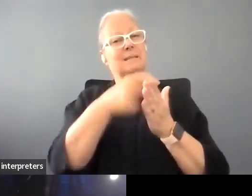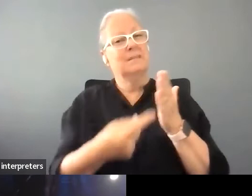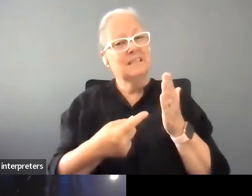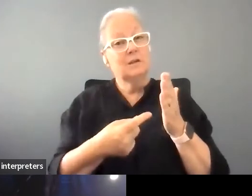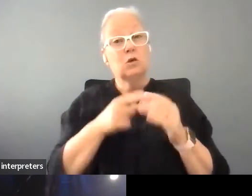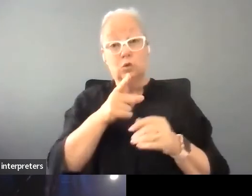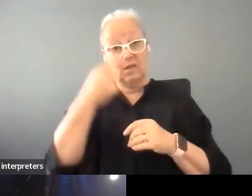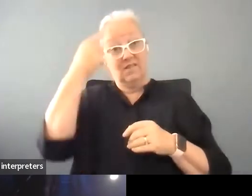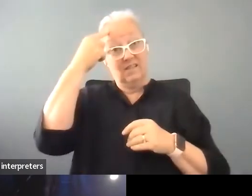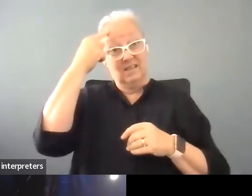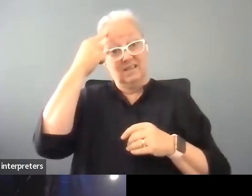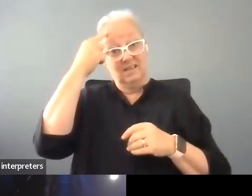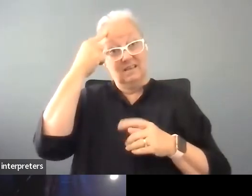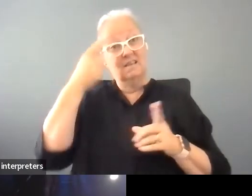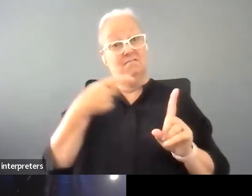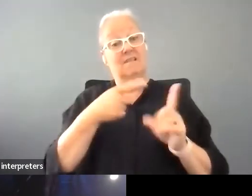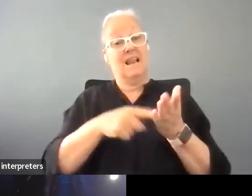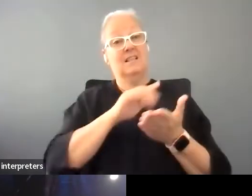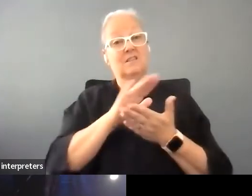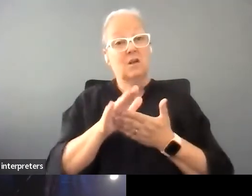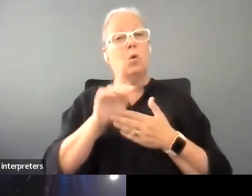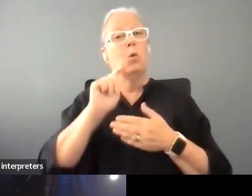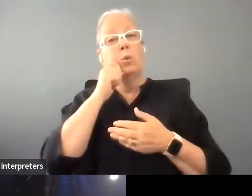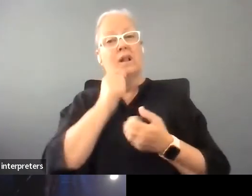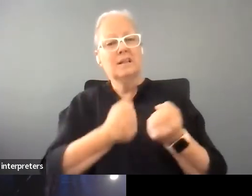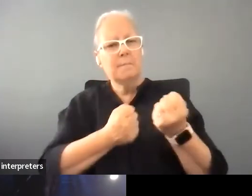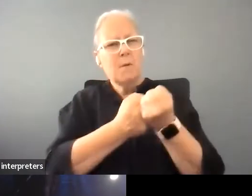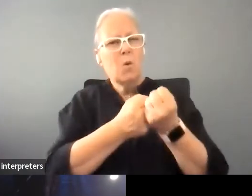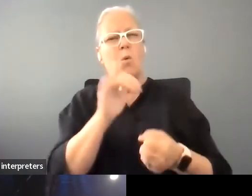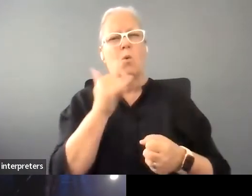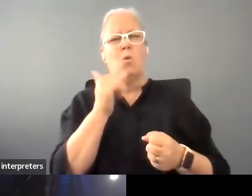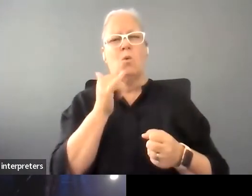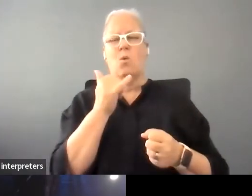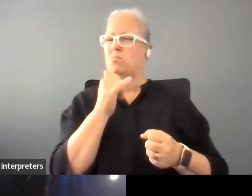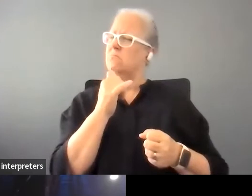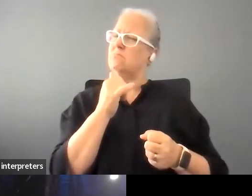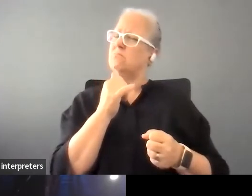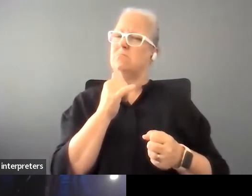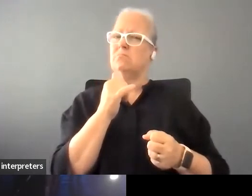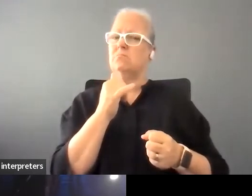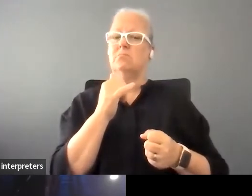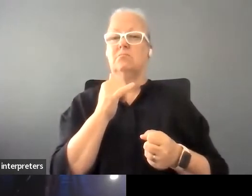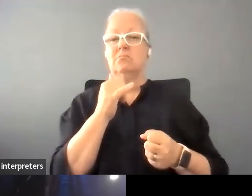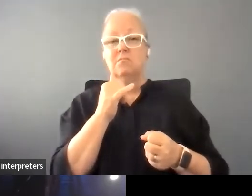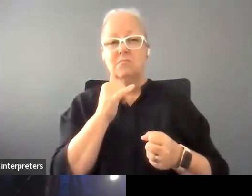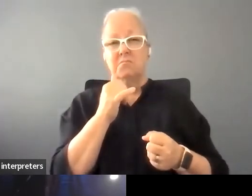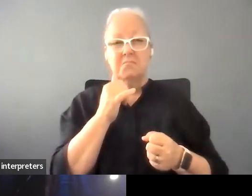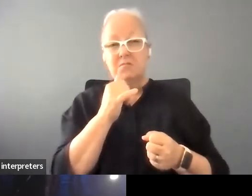get behind or something that would influence her movement?